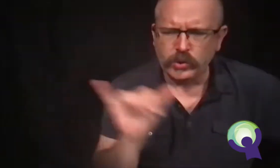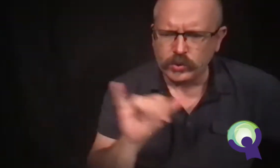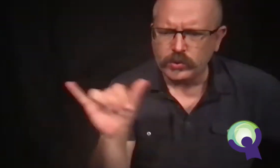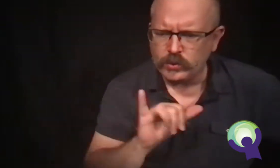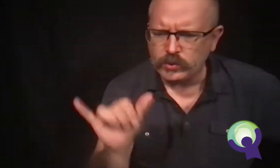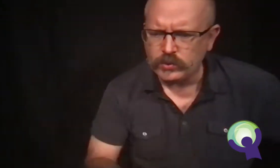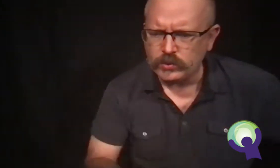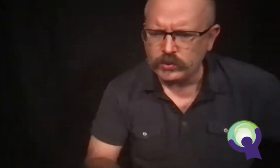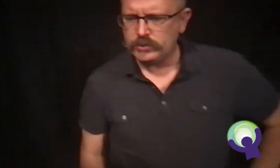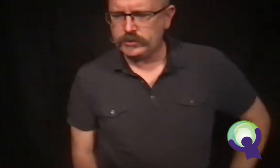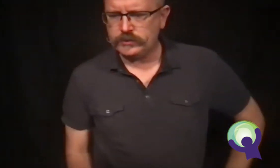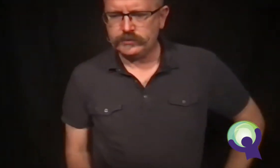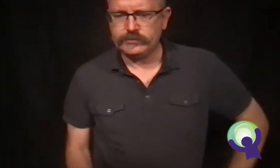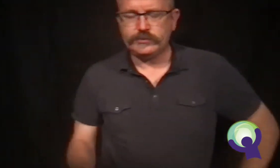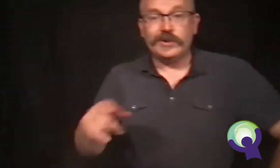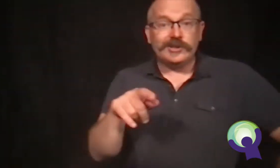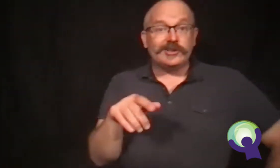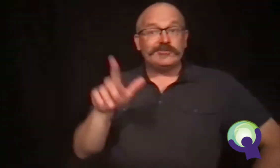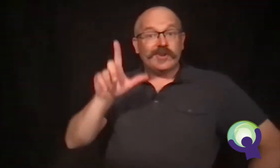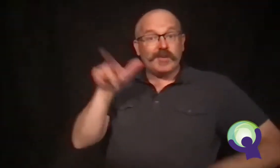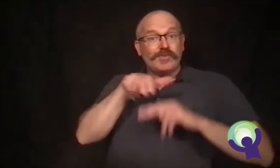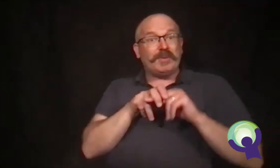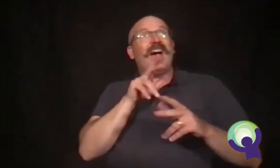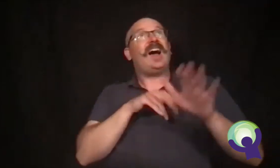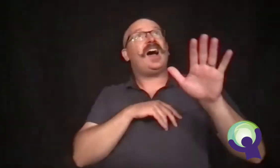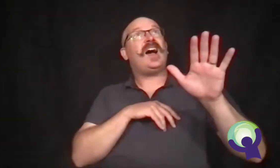Ron wouldn't get off the counter. People were staring.